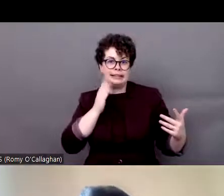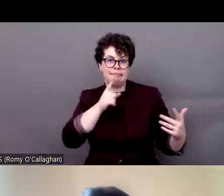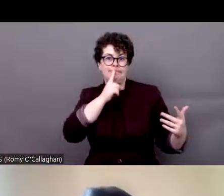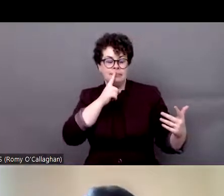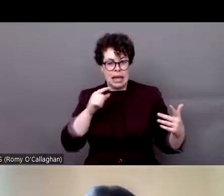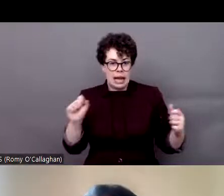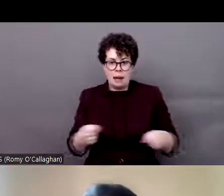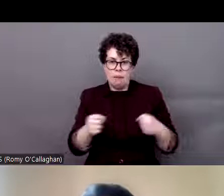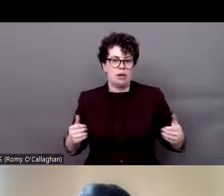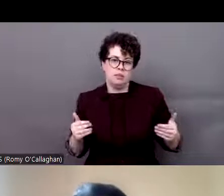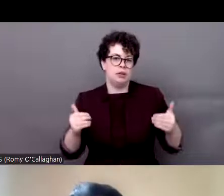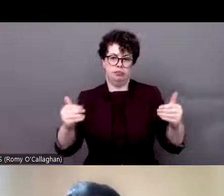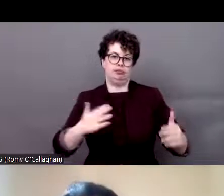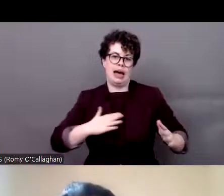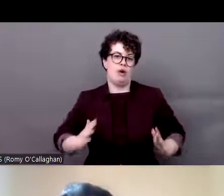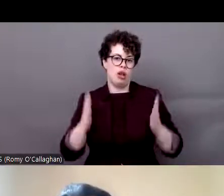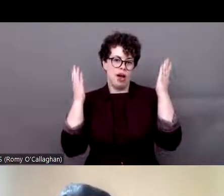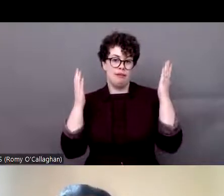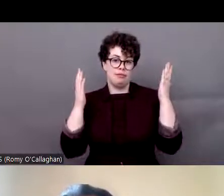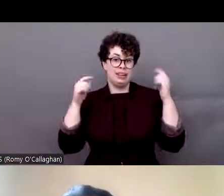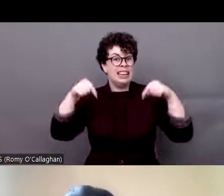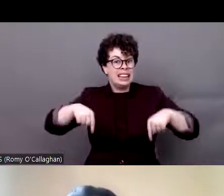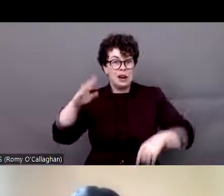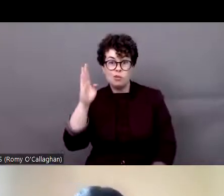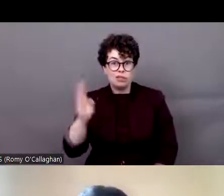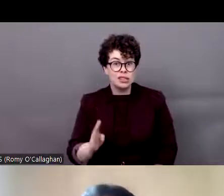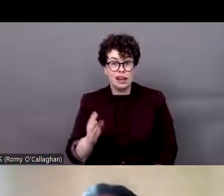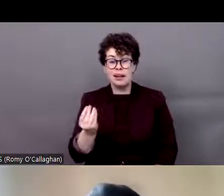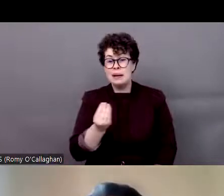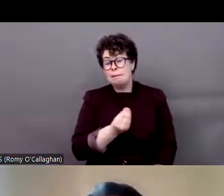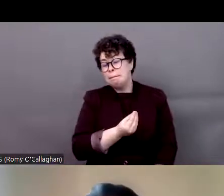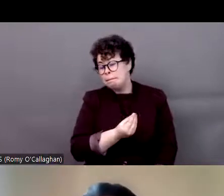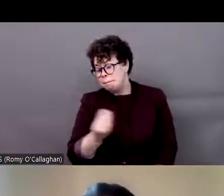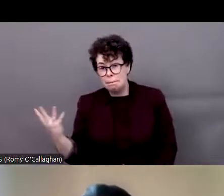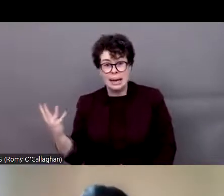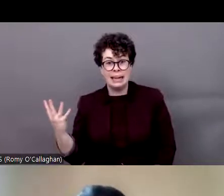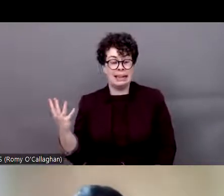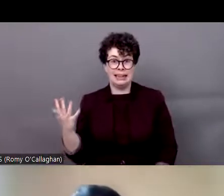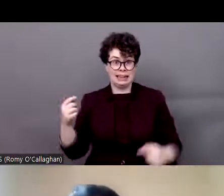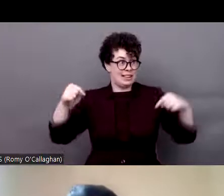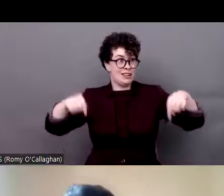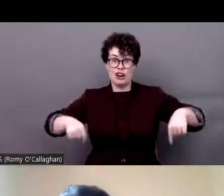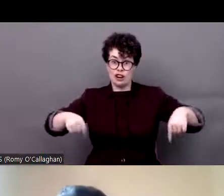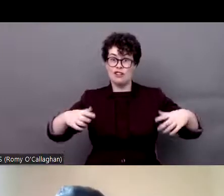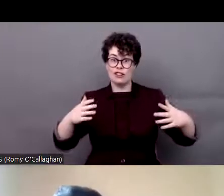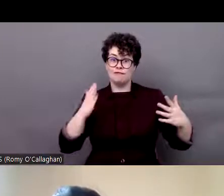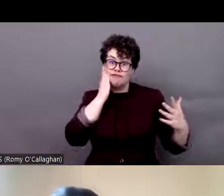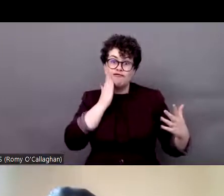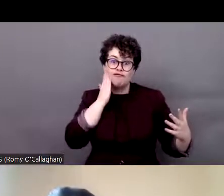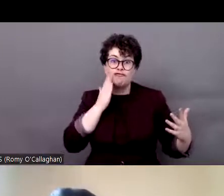in this country where the majority of the population is Black